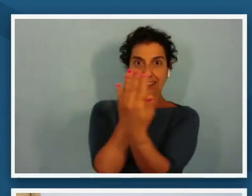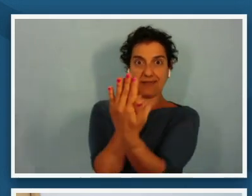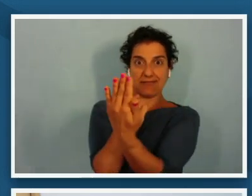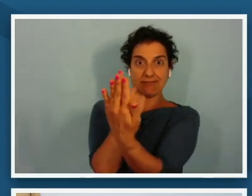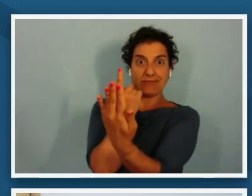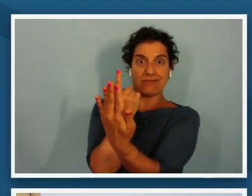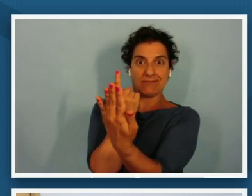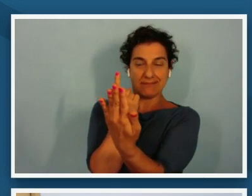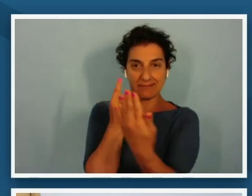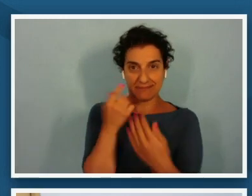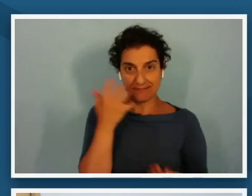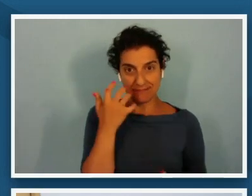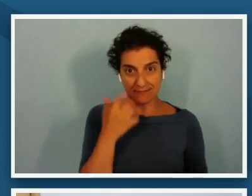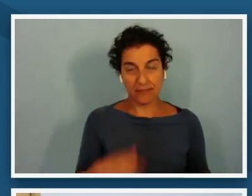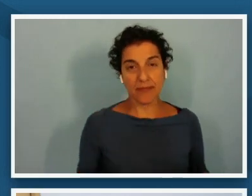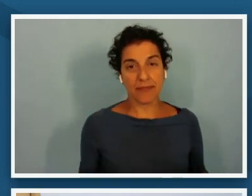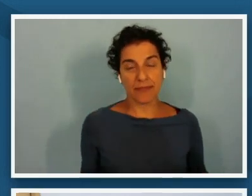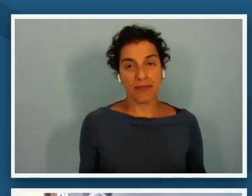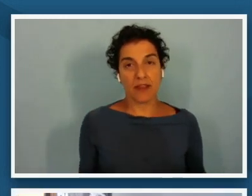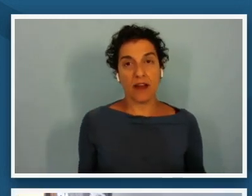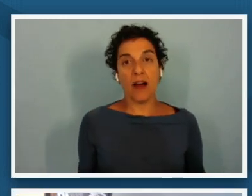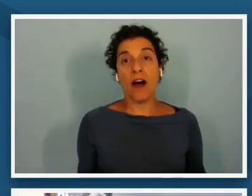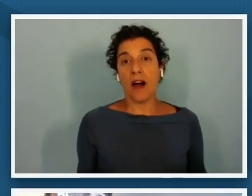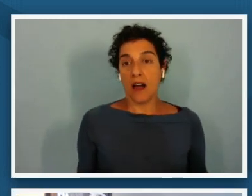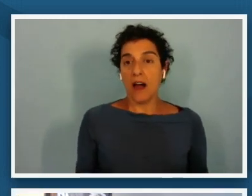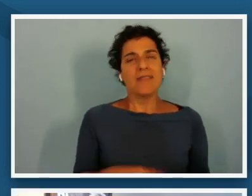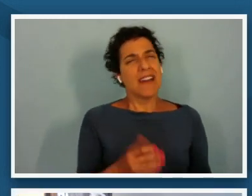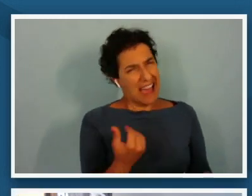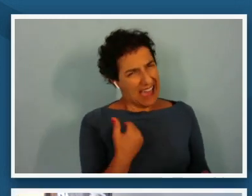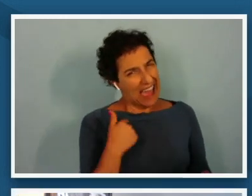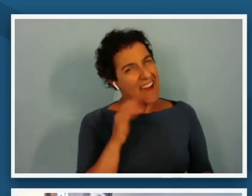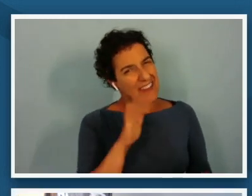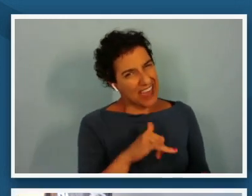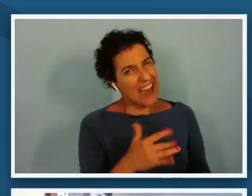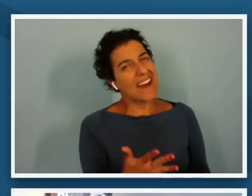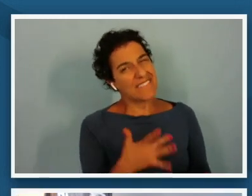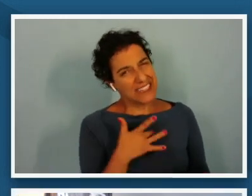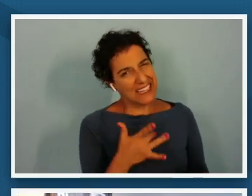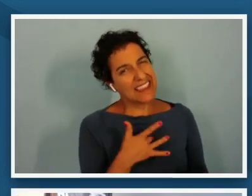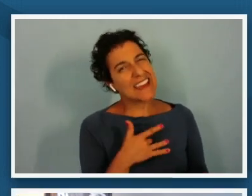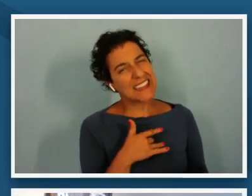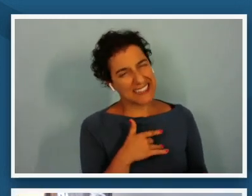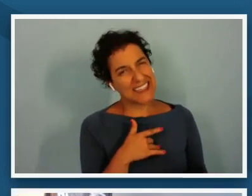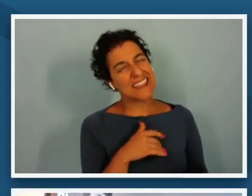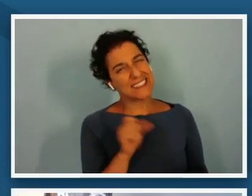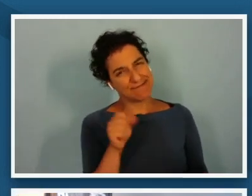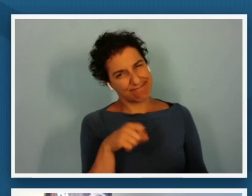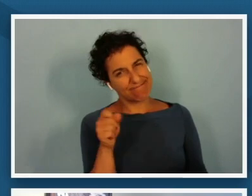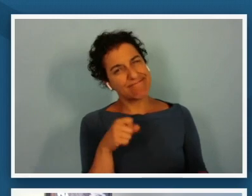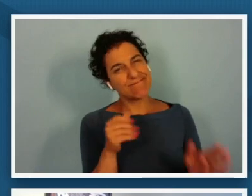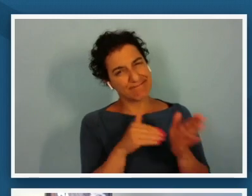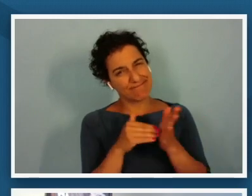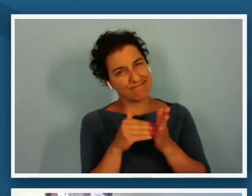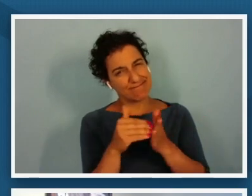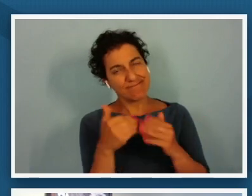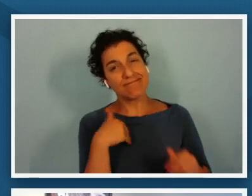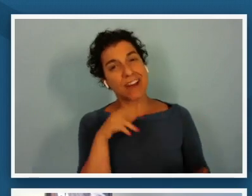yeah i i i have that feeling um a lot